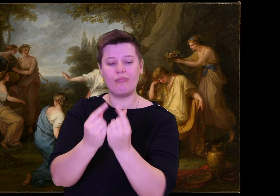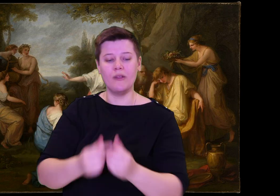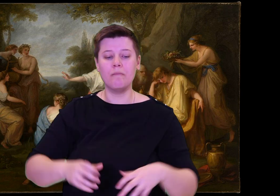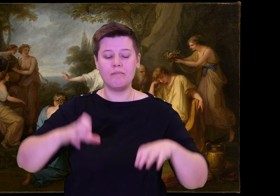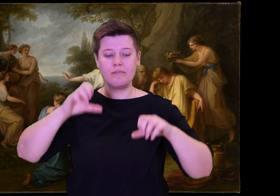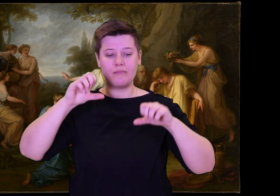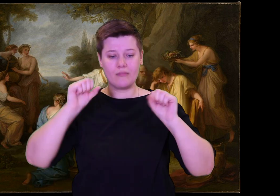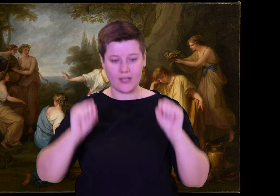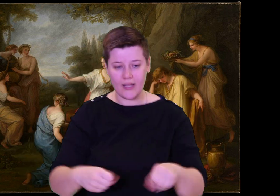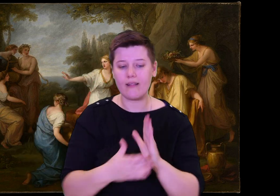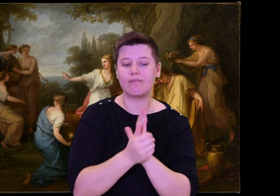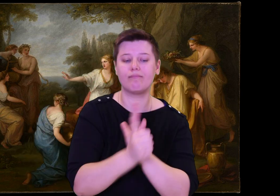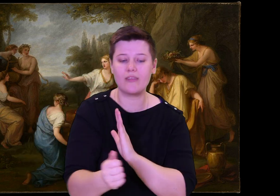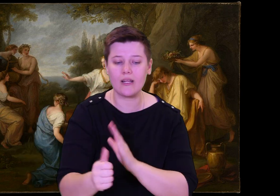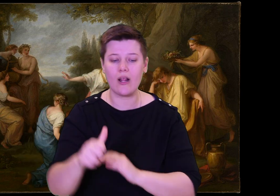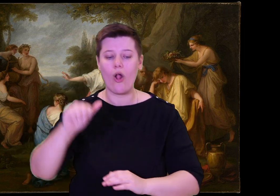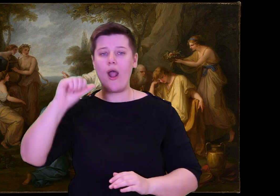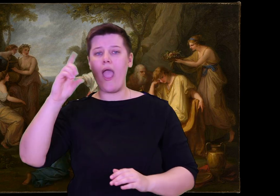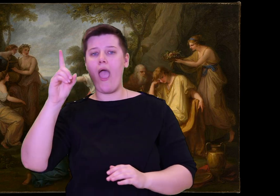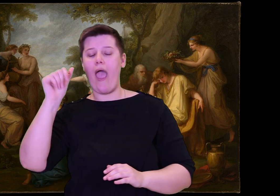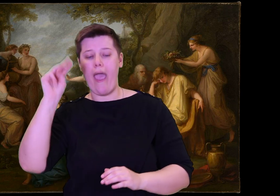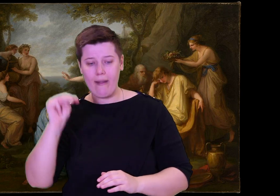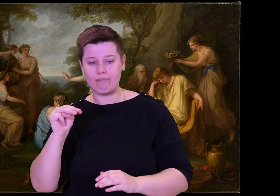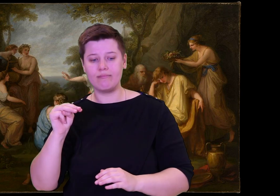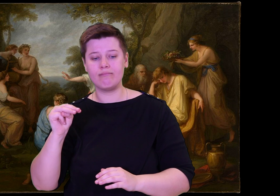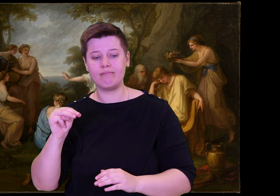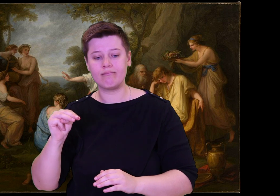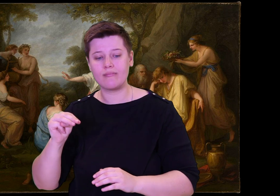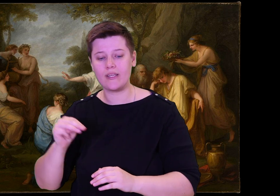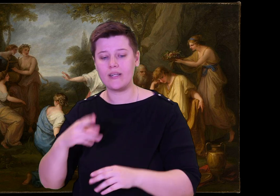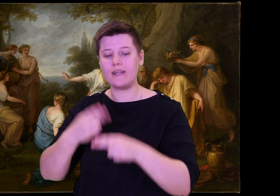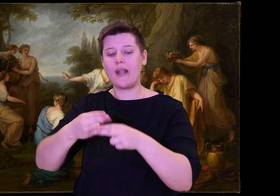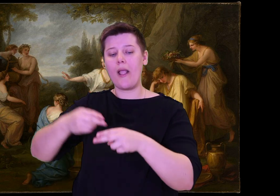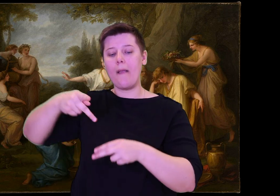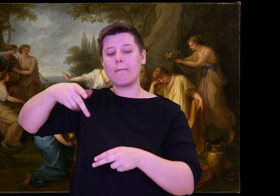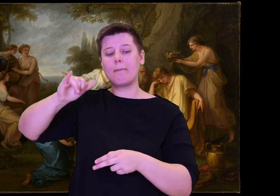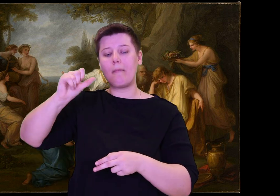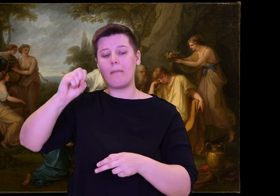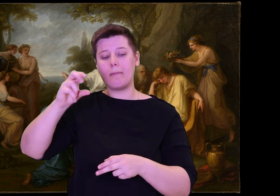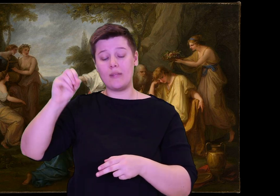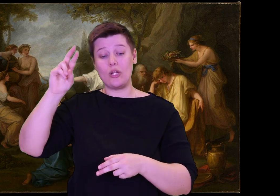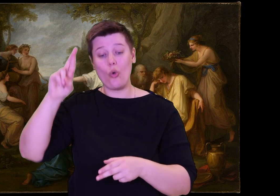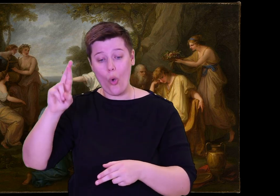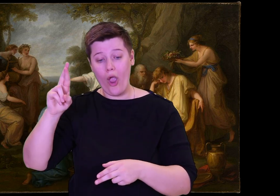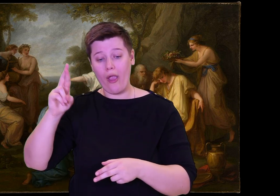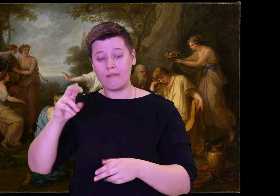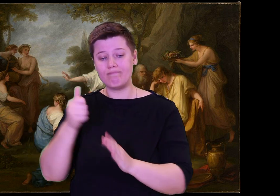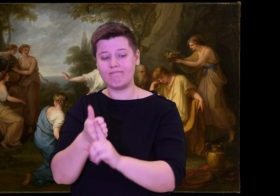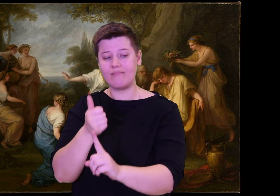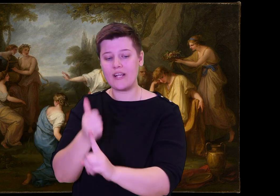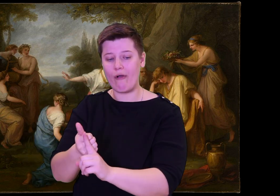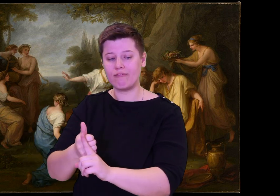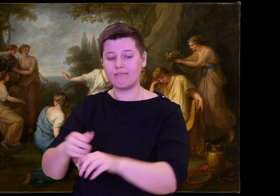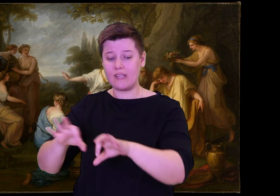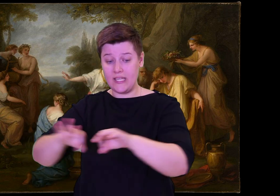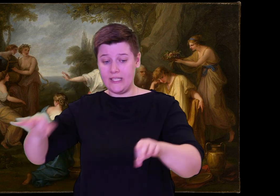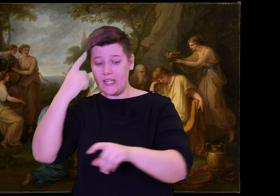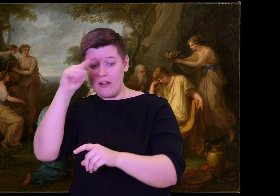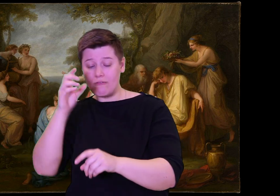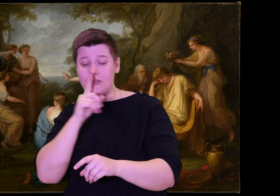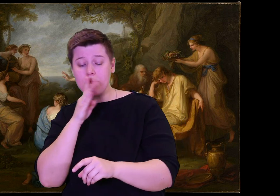He spoke in tears. "People of Ithaca, now hear my words. We have not met in council